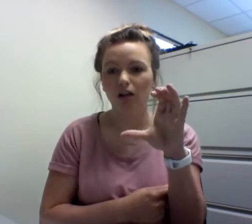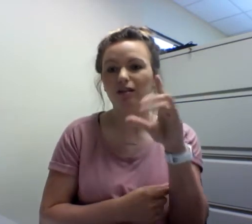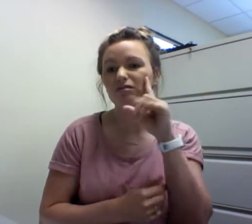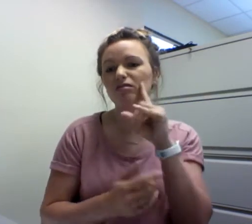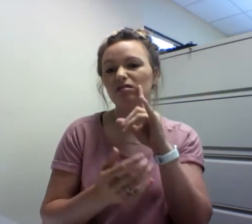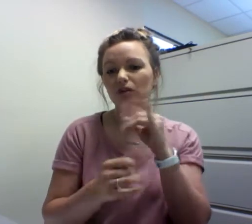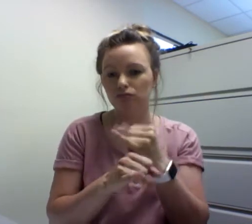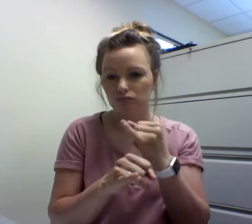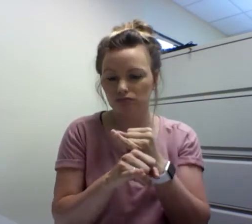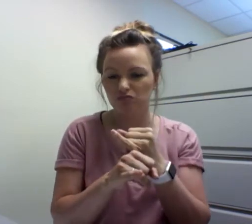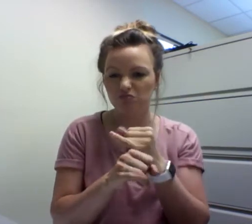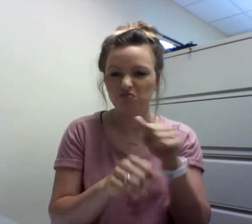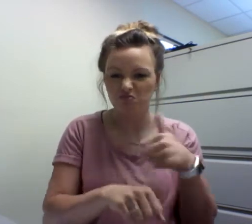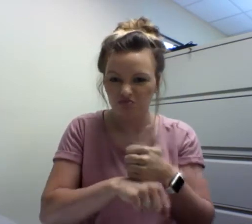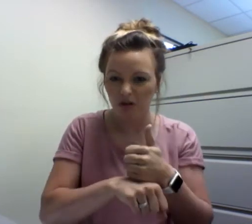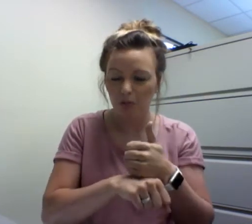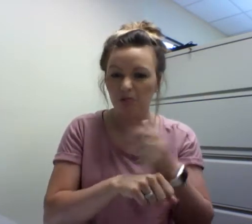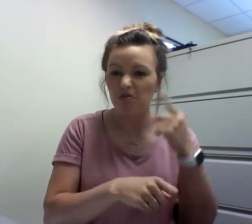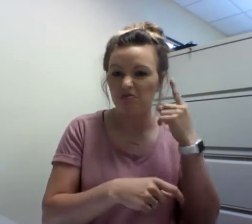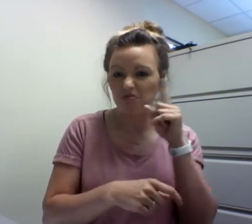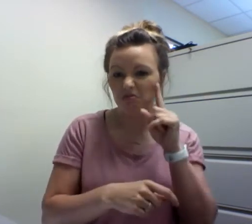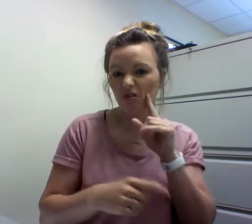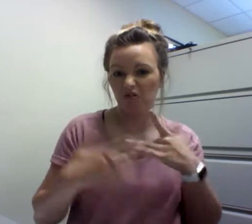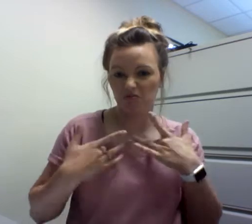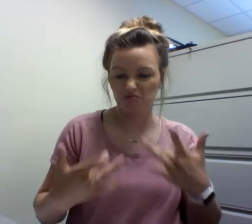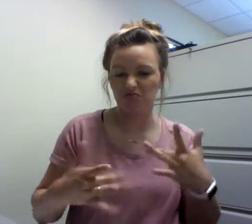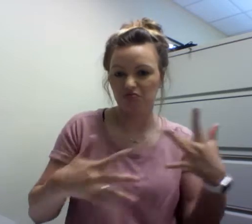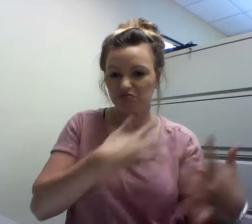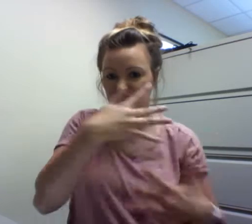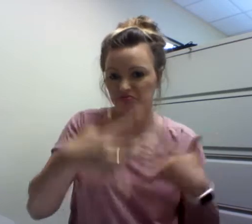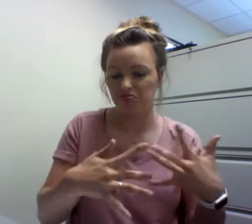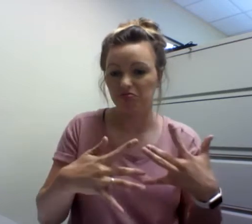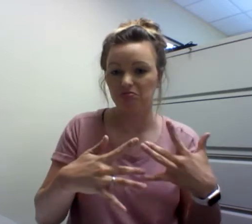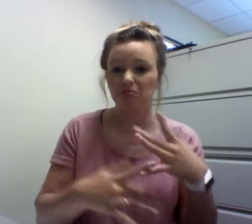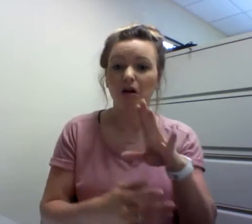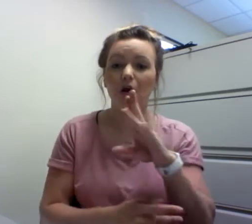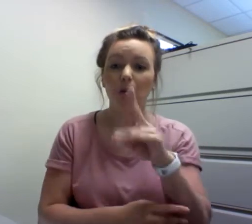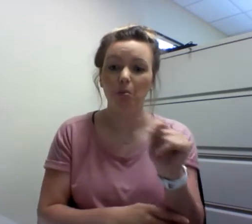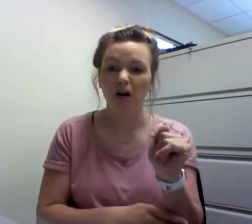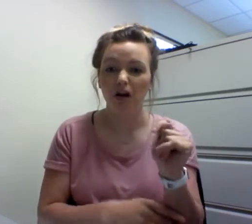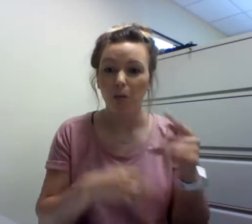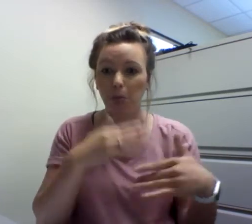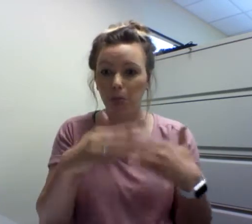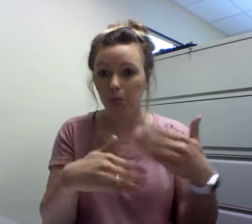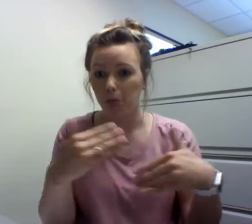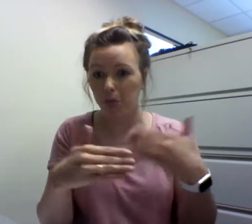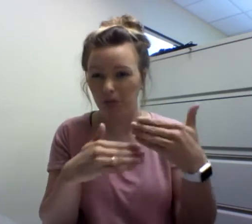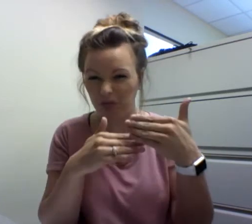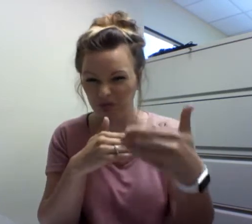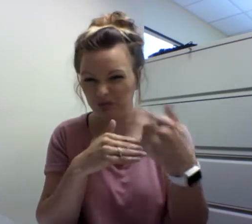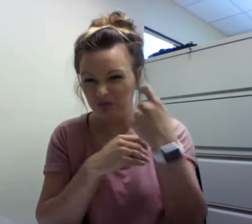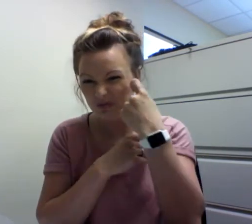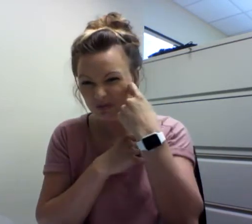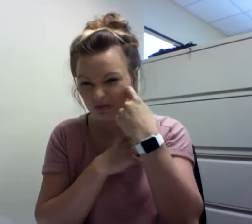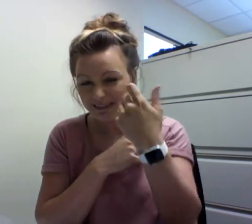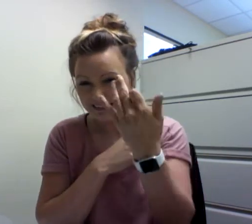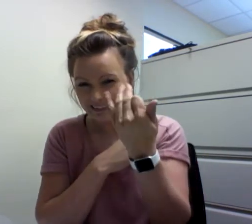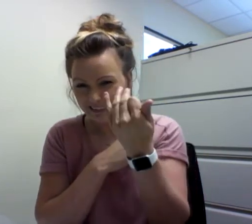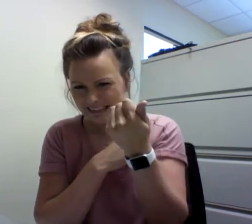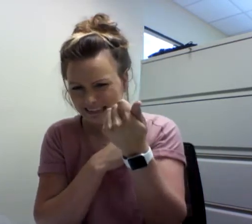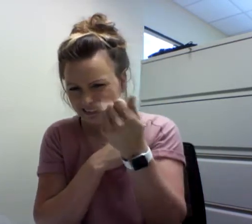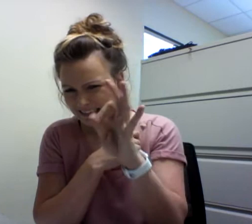Now, since the 1700's and the establishment of Deaf institutes across the nation,